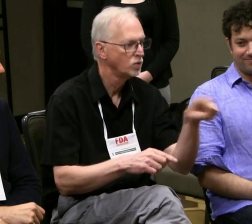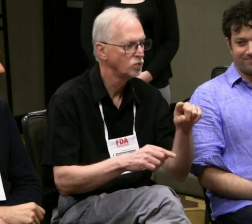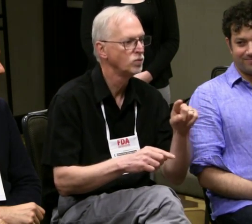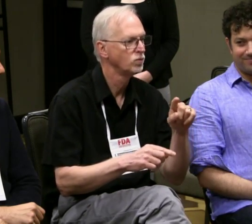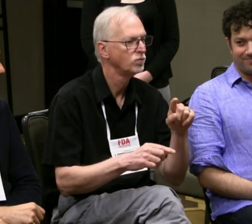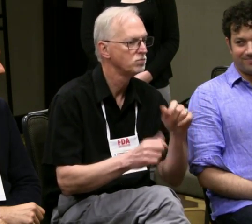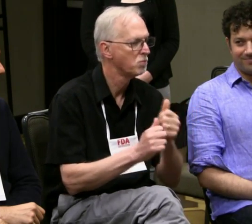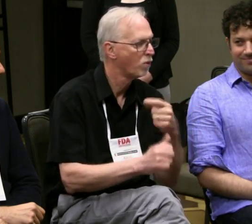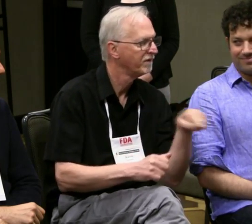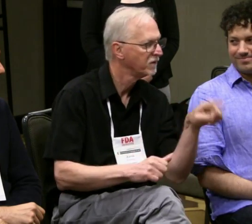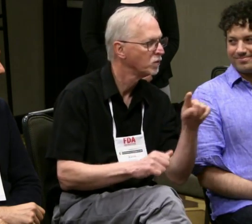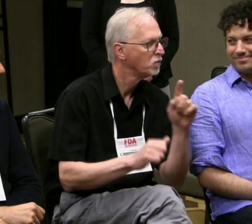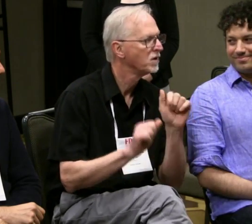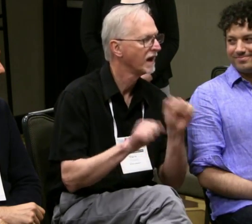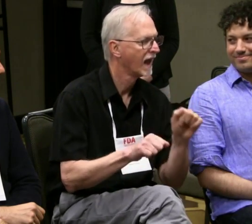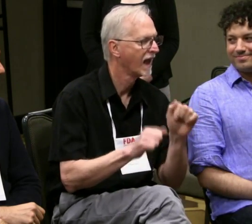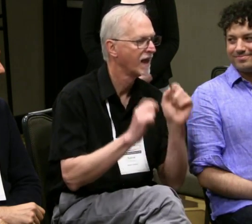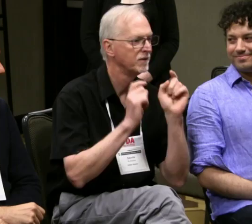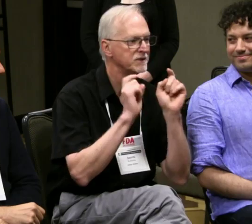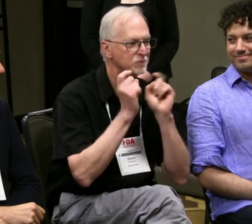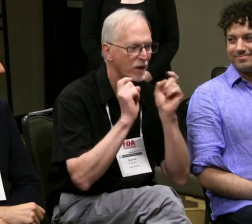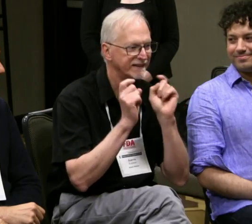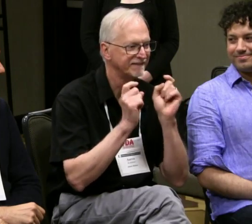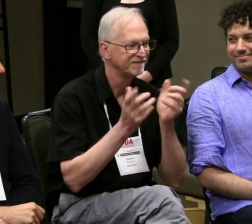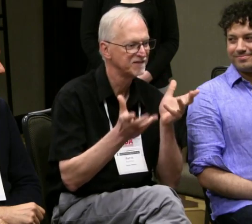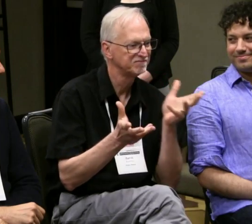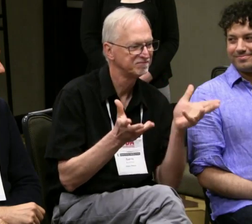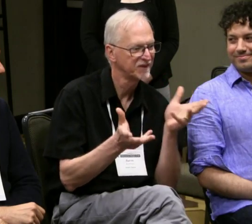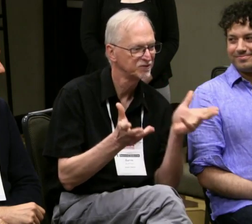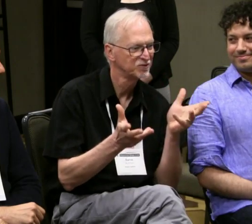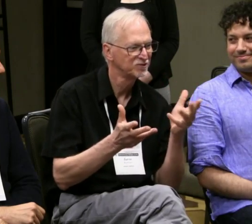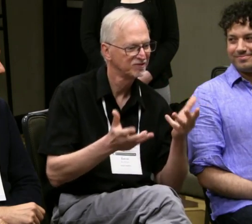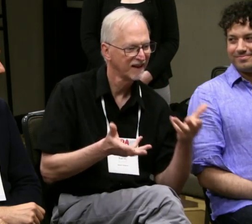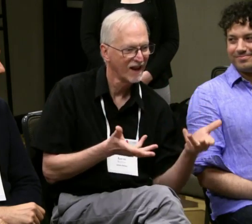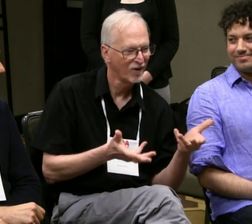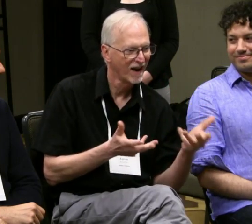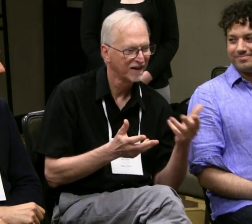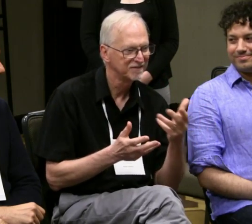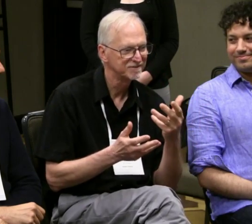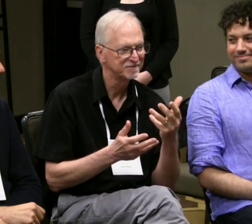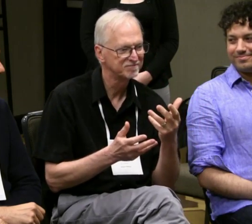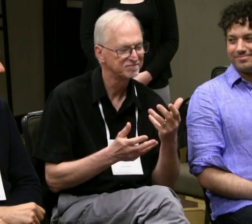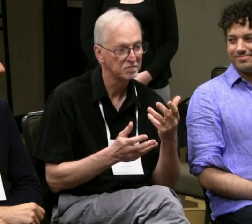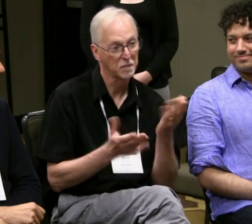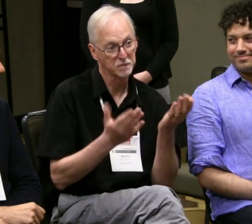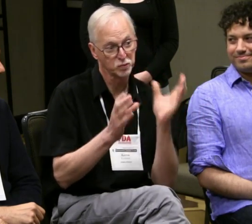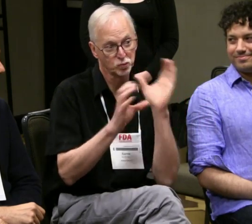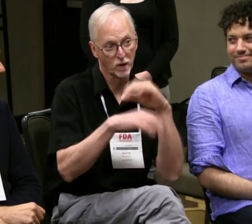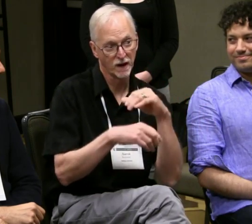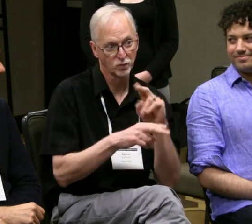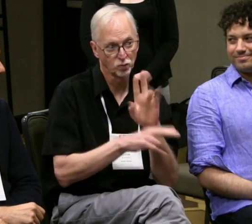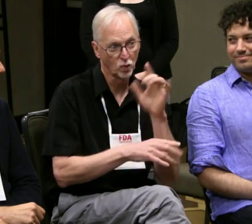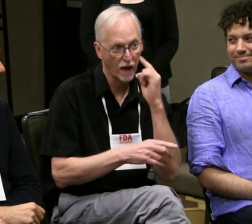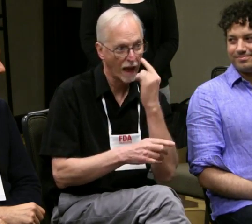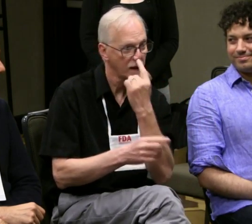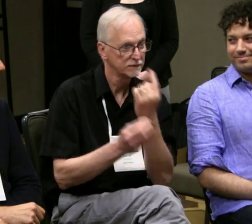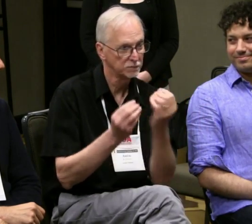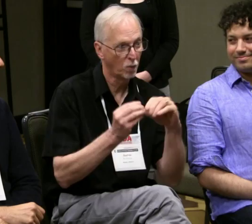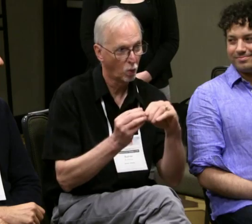think about where you are and if you're able to change what you do and use more gestures and more facial expression